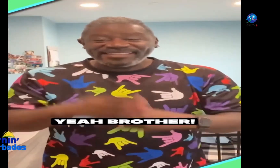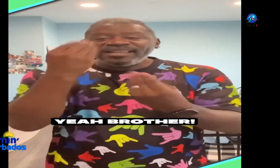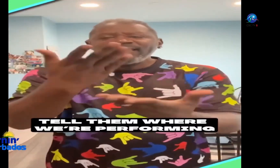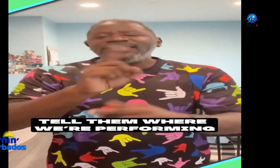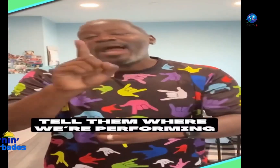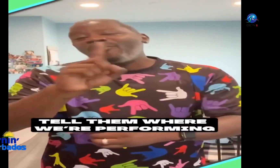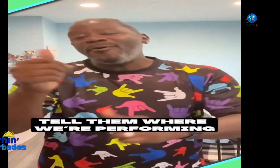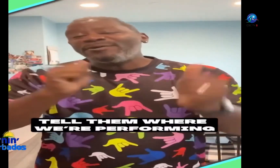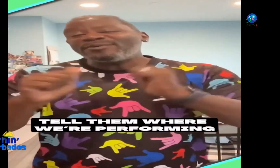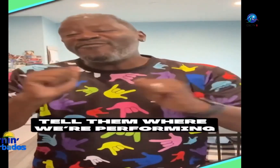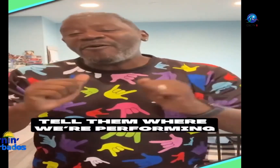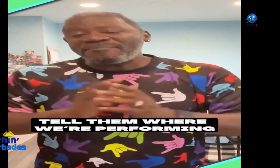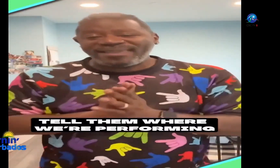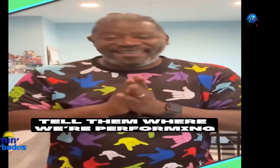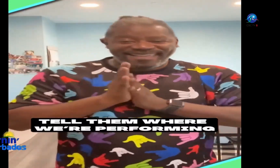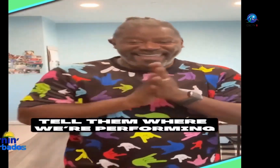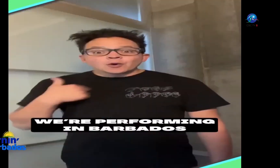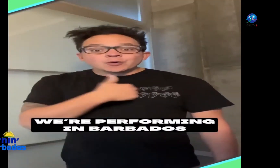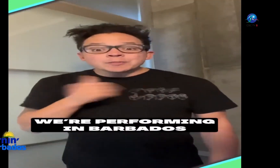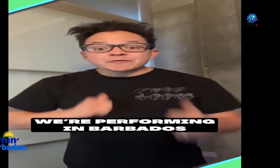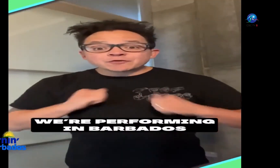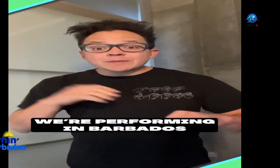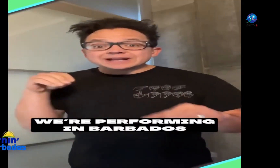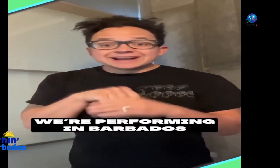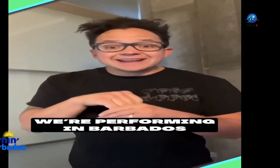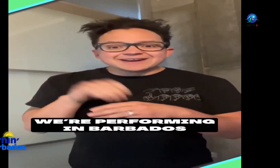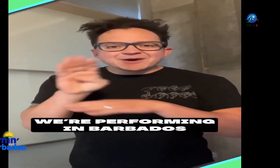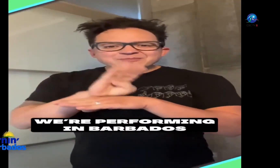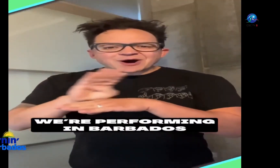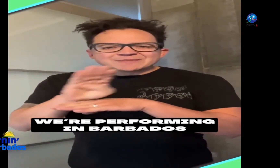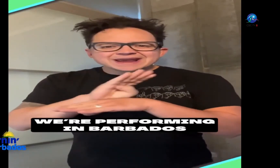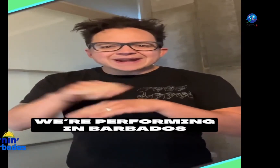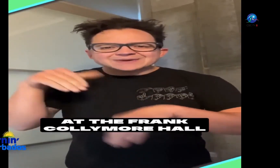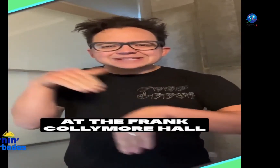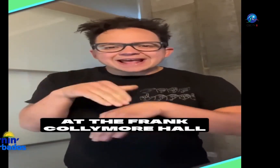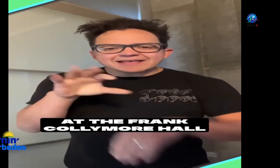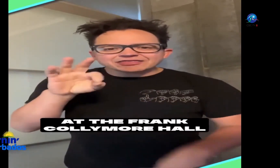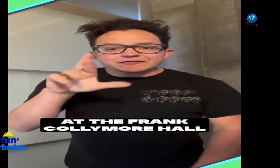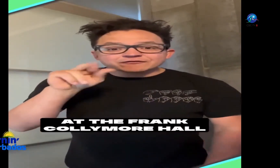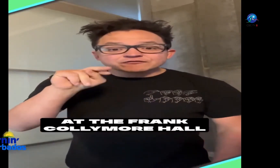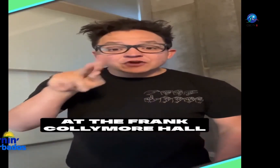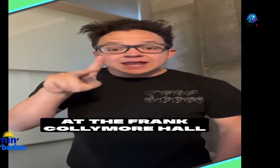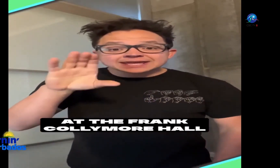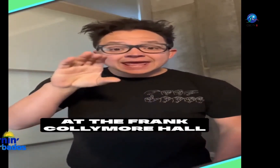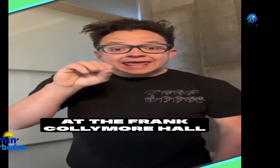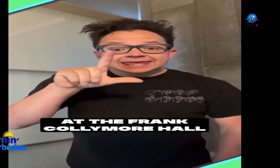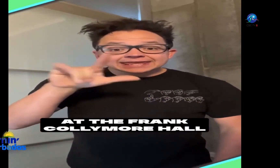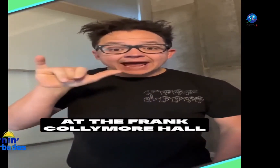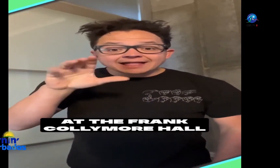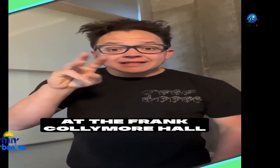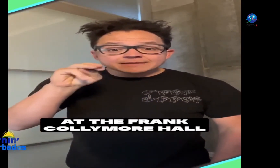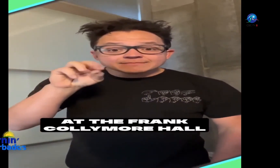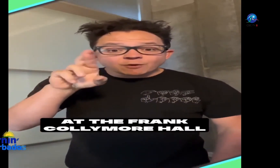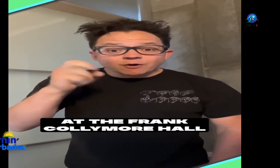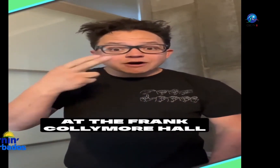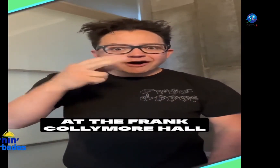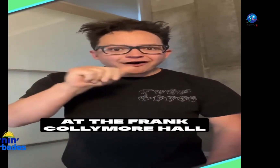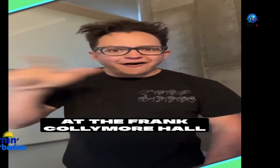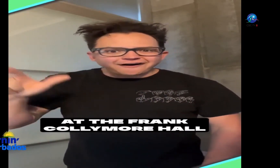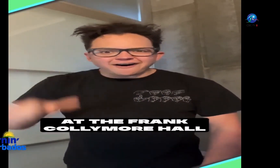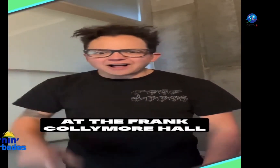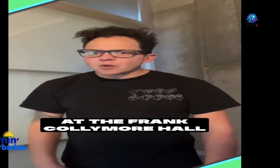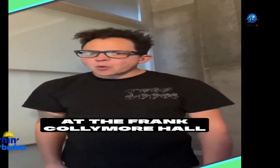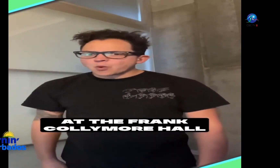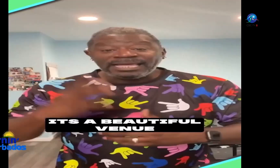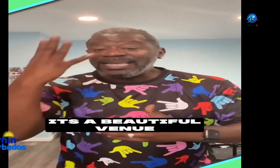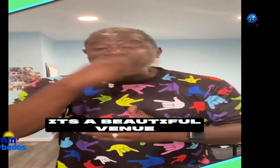time will be performing we're performing in Barbados at the big carry more hearts